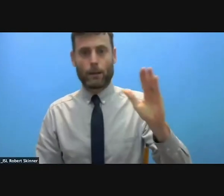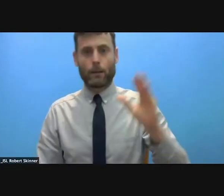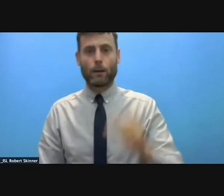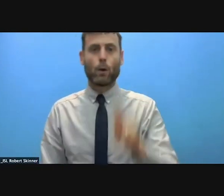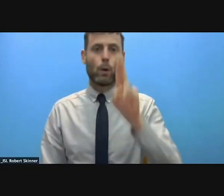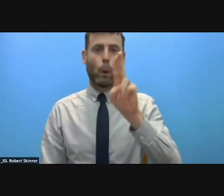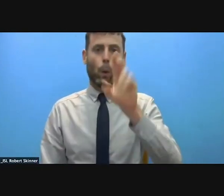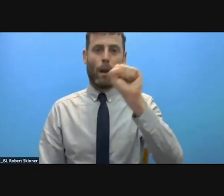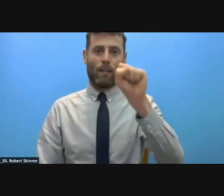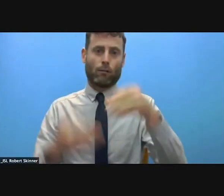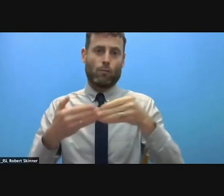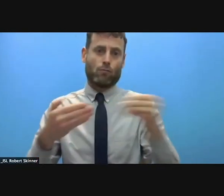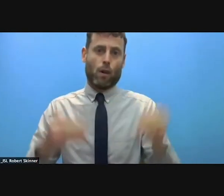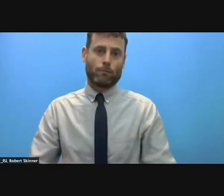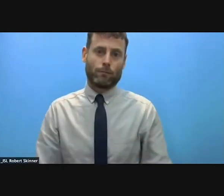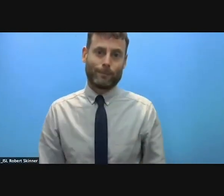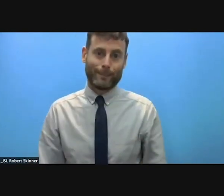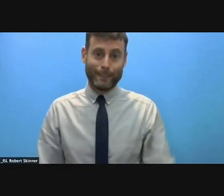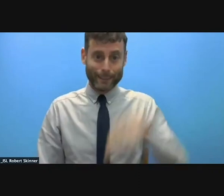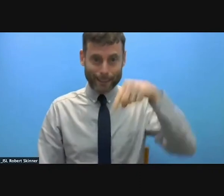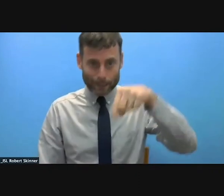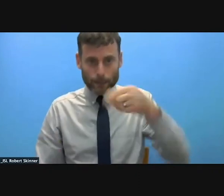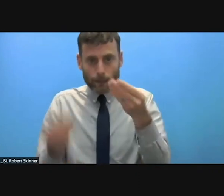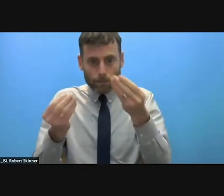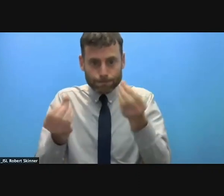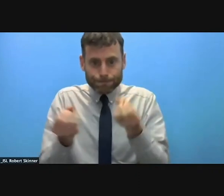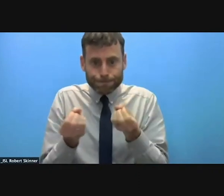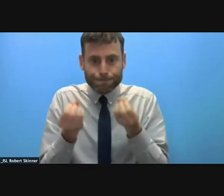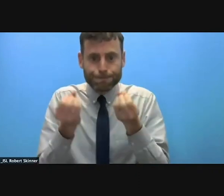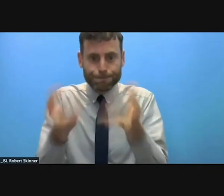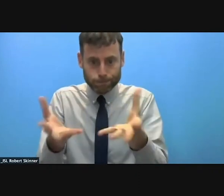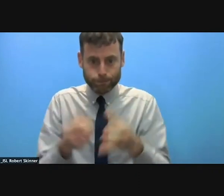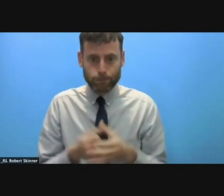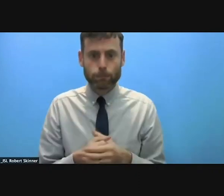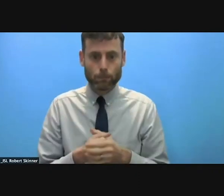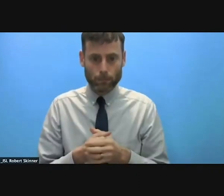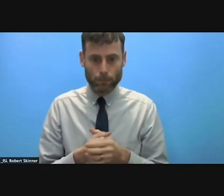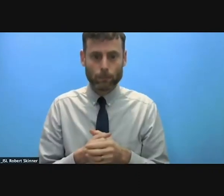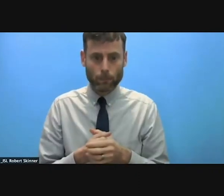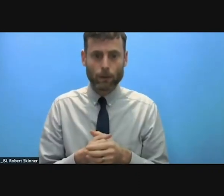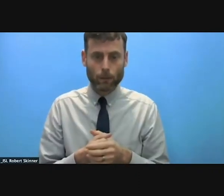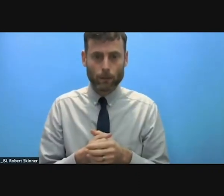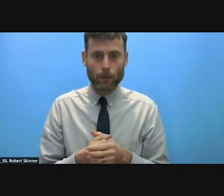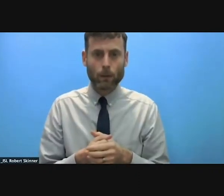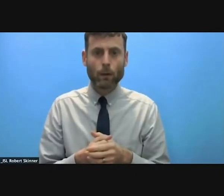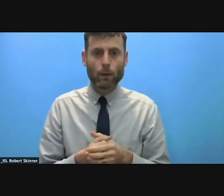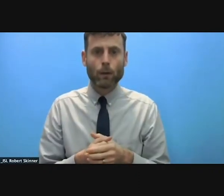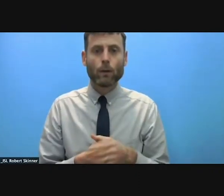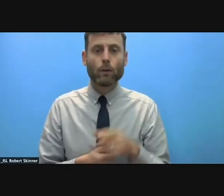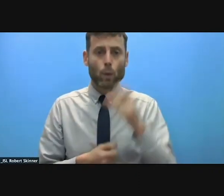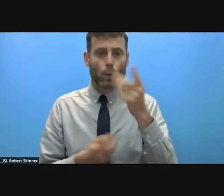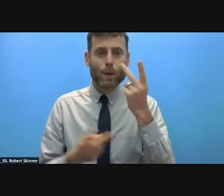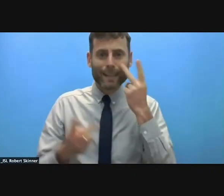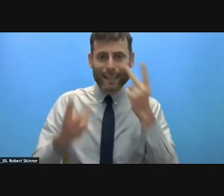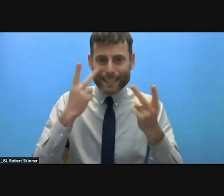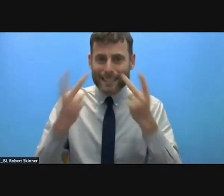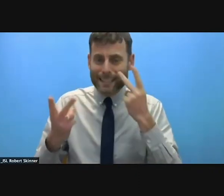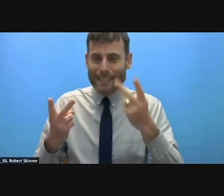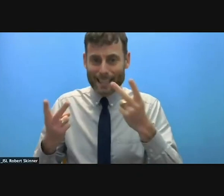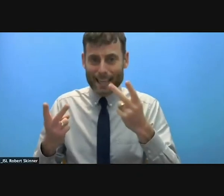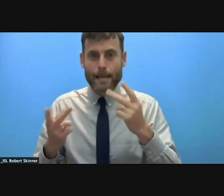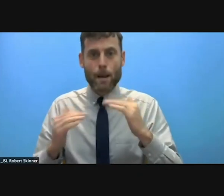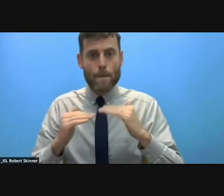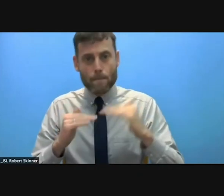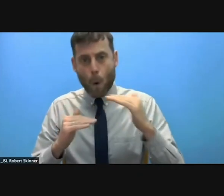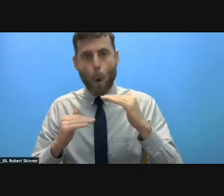that increasing gap between the needs and the funds is increasing. And we are in desperate need